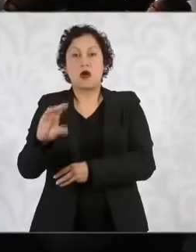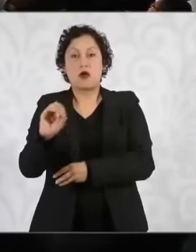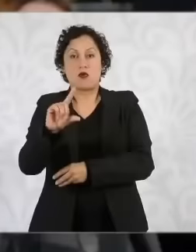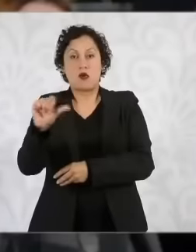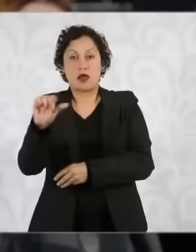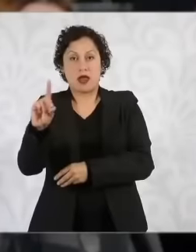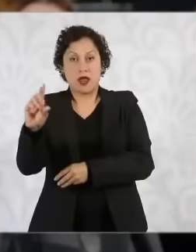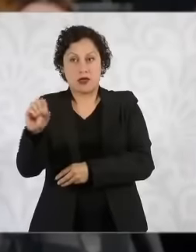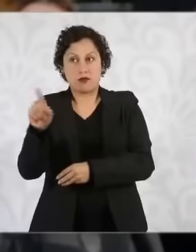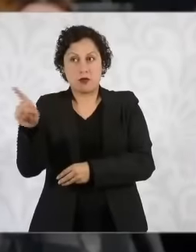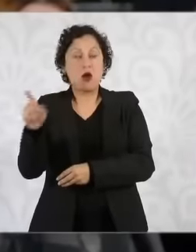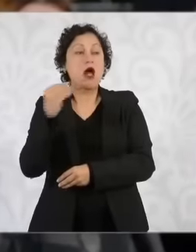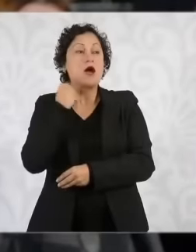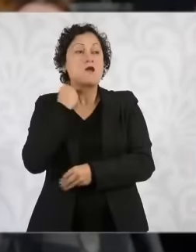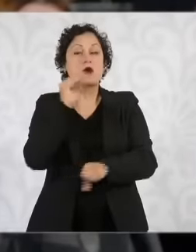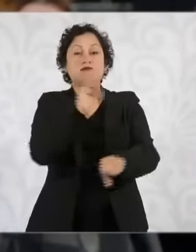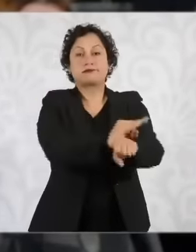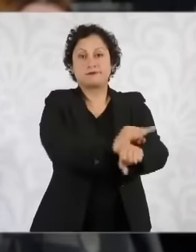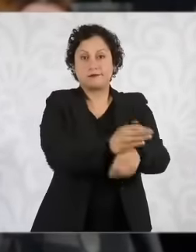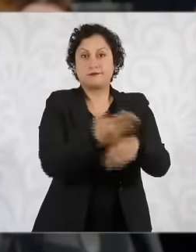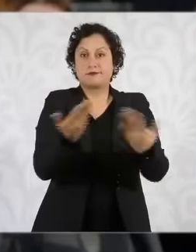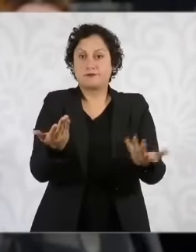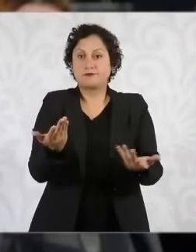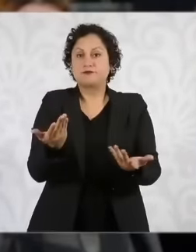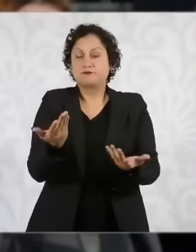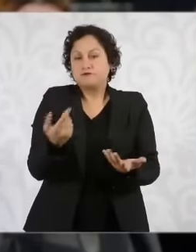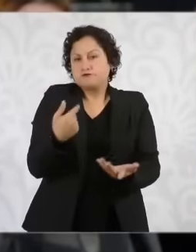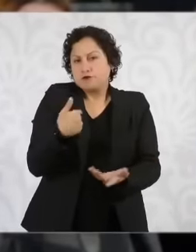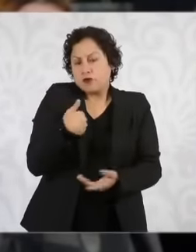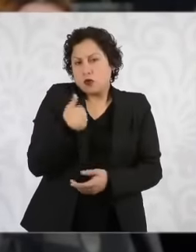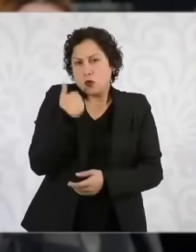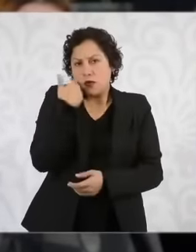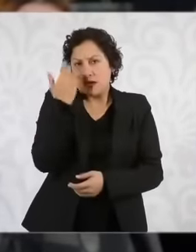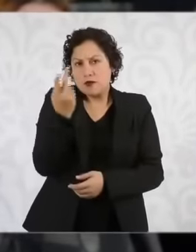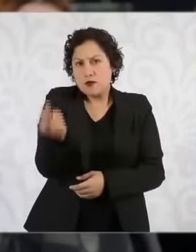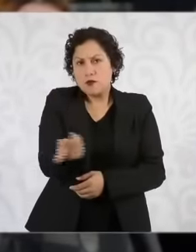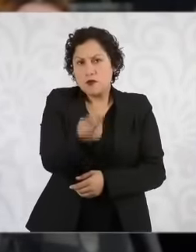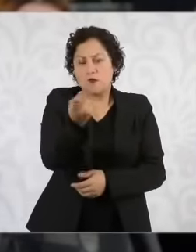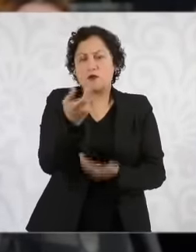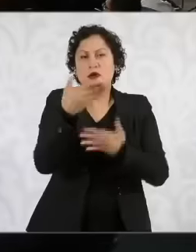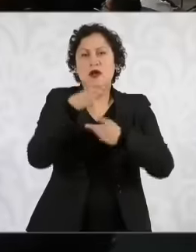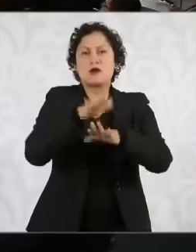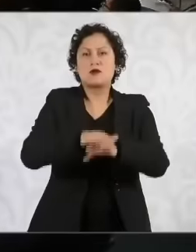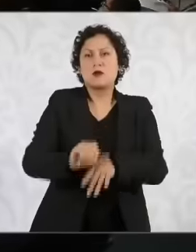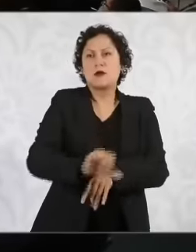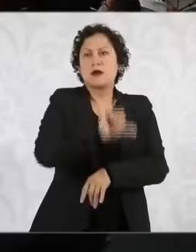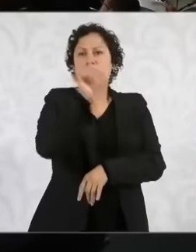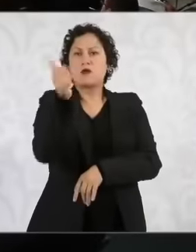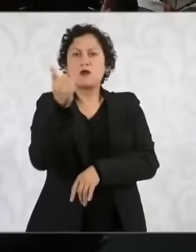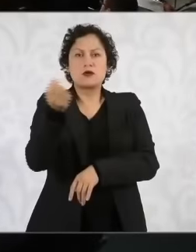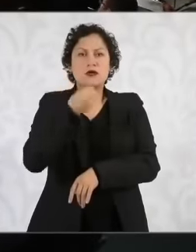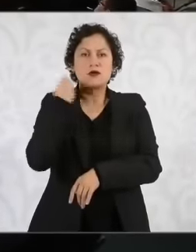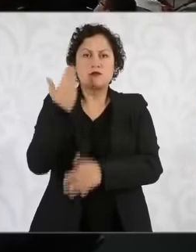with respect to the morning, I would also like to ask you taking advantage of the of the judicial power